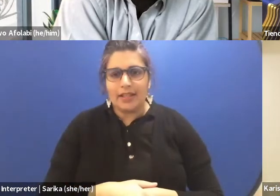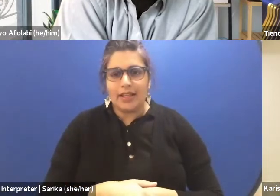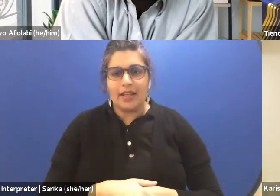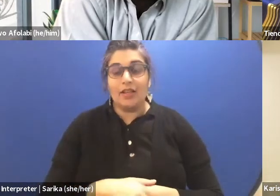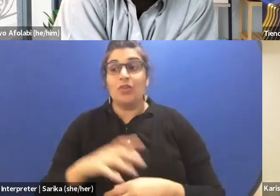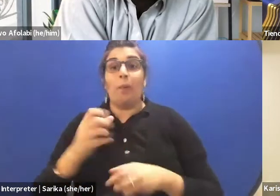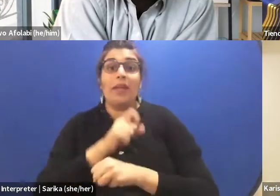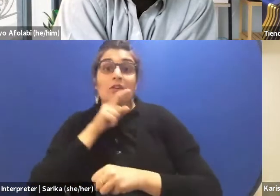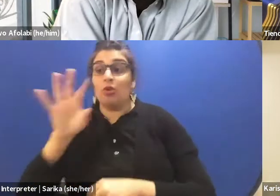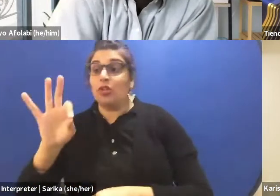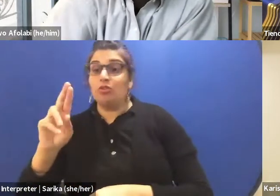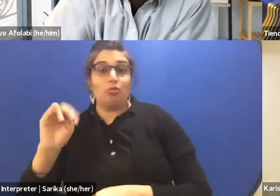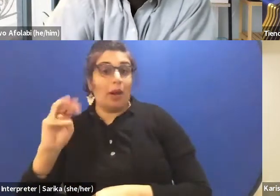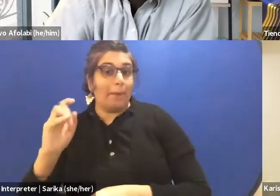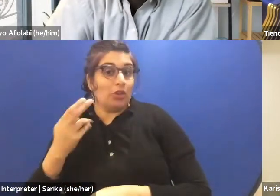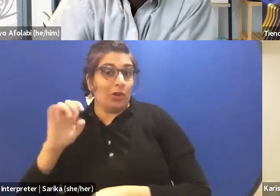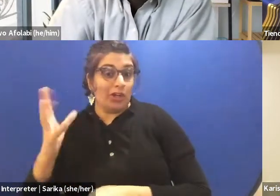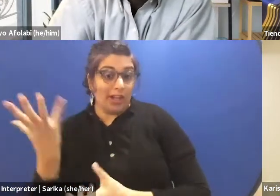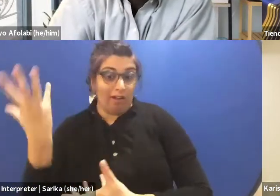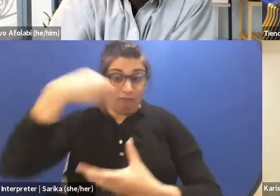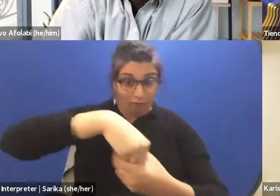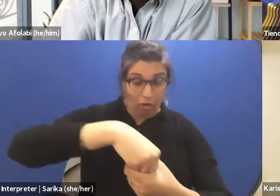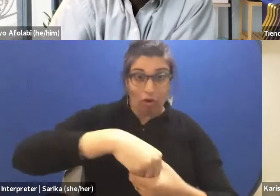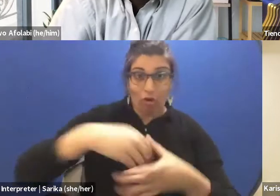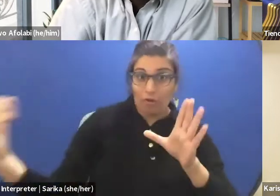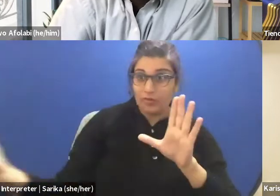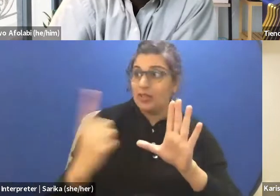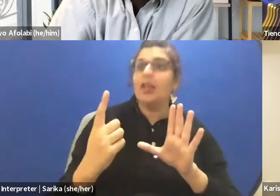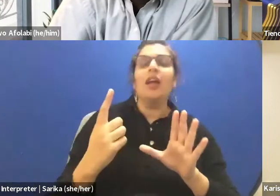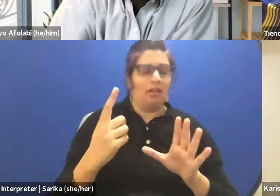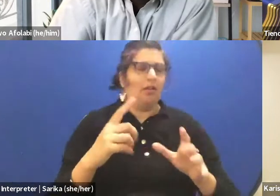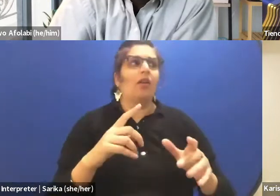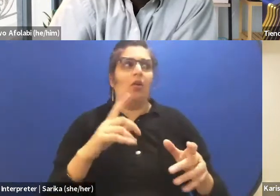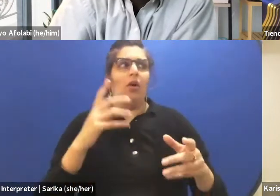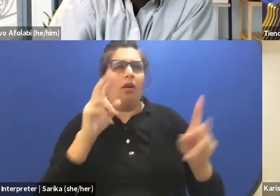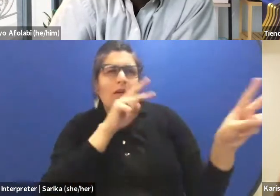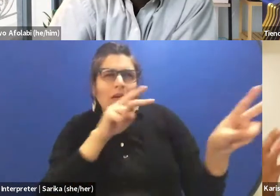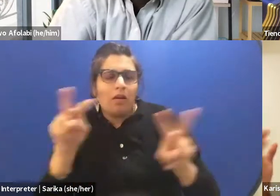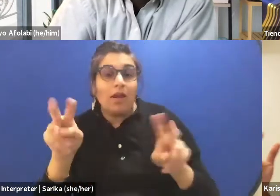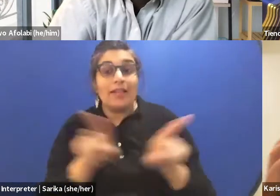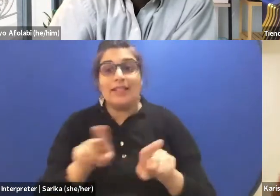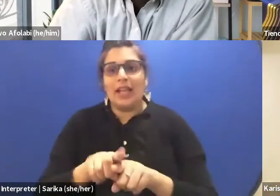helps you ask such critical questions. Also, the same is applicable for when there's a new play in development.